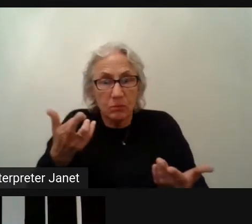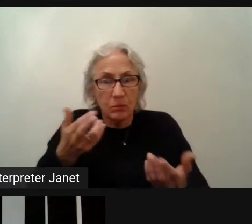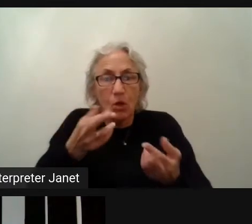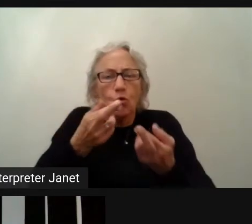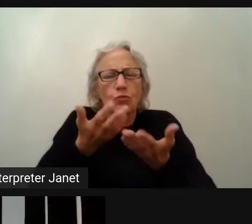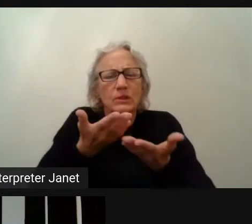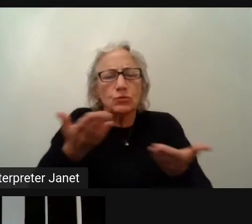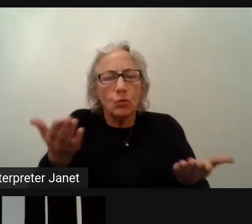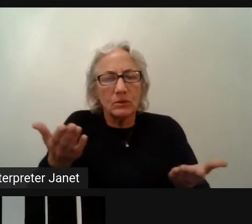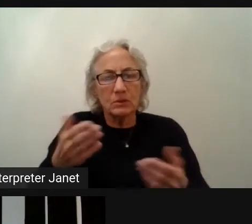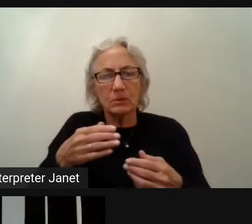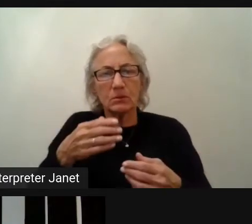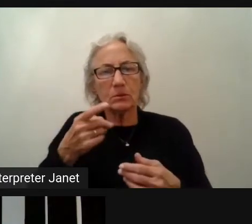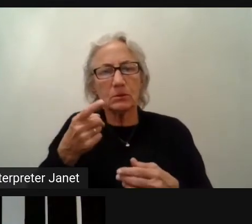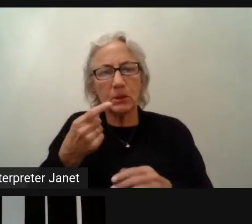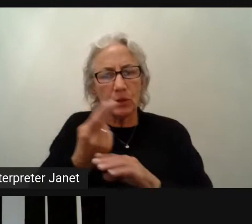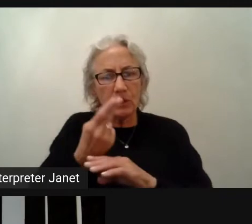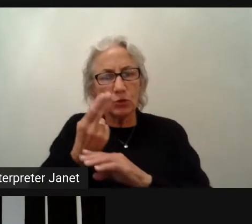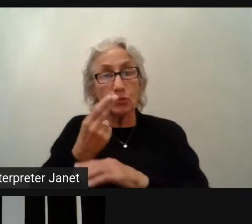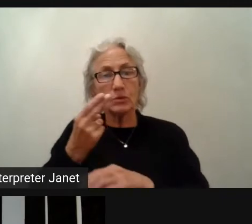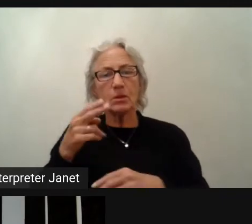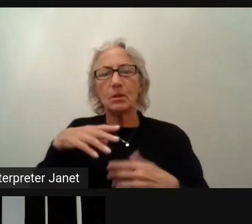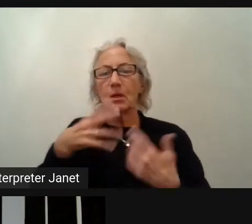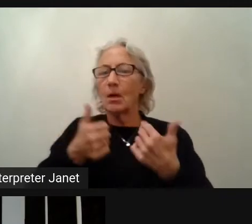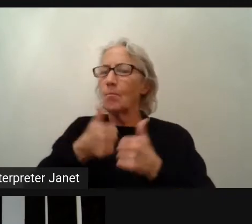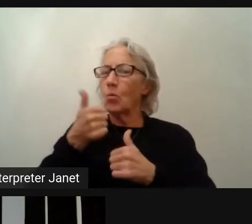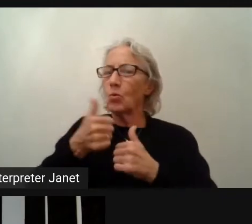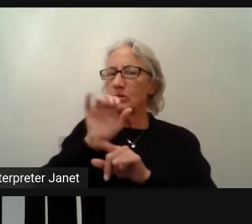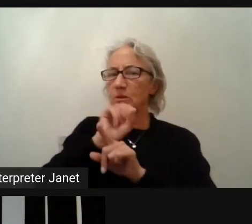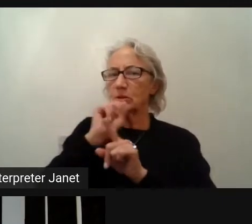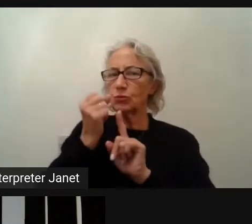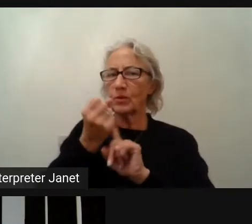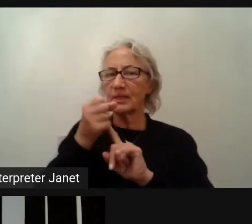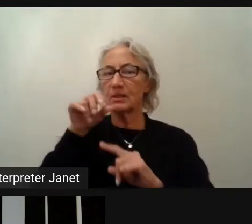In most cases, and this is also the great part about,